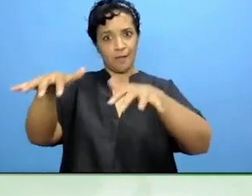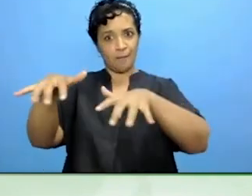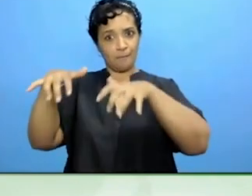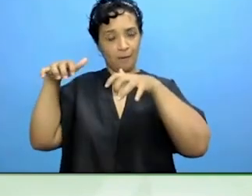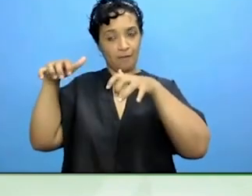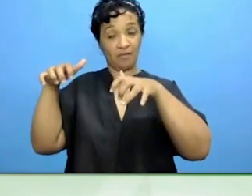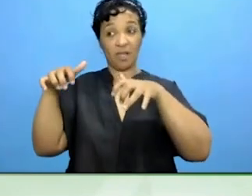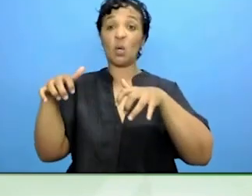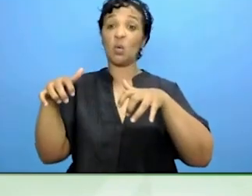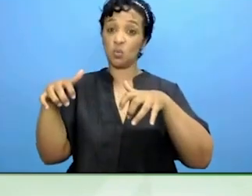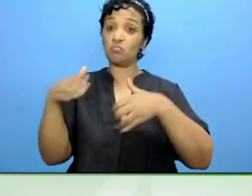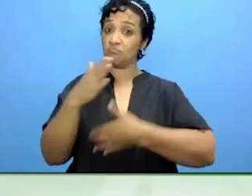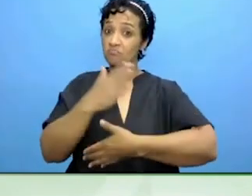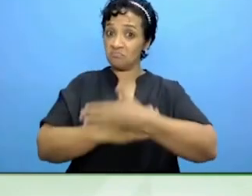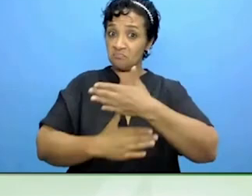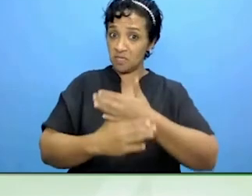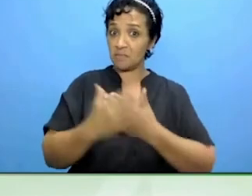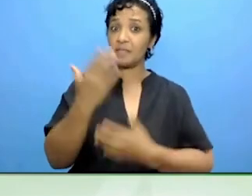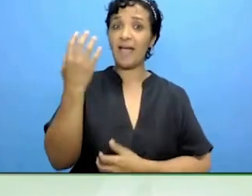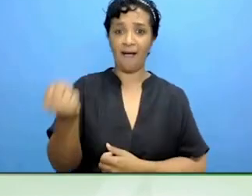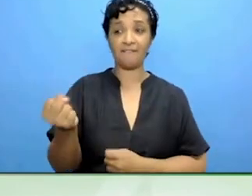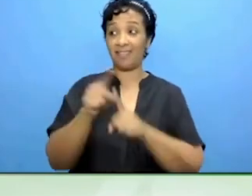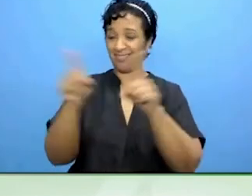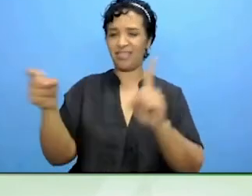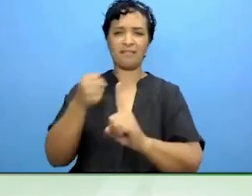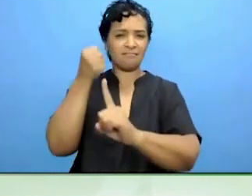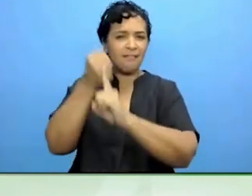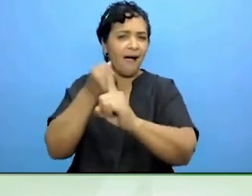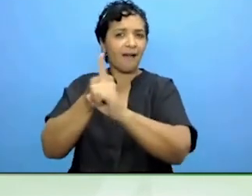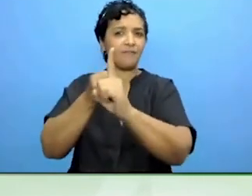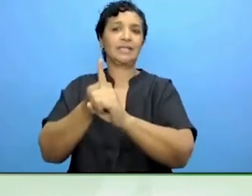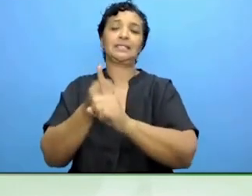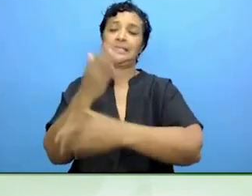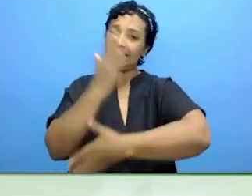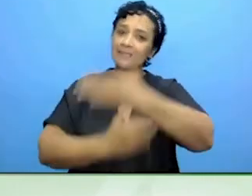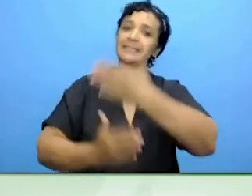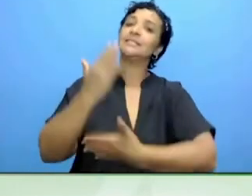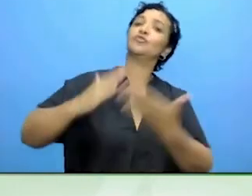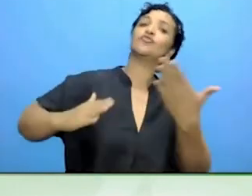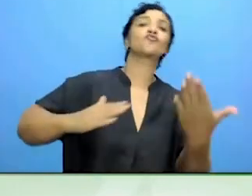and there were strong advocates for disability rights and I believe that they were quite influential.